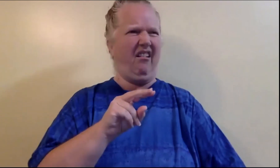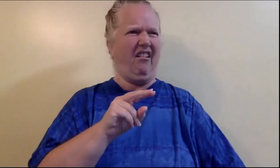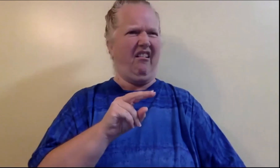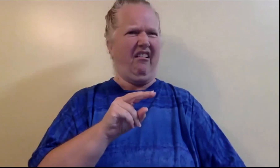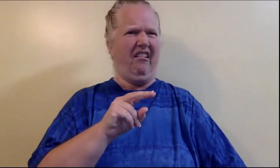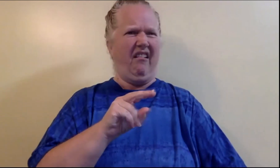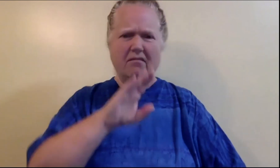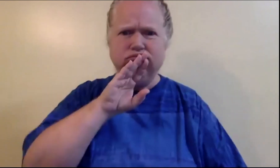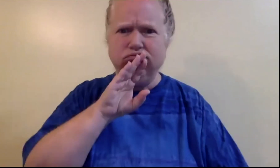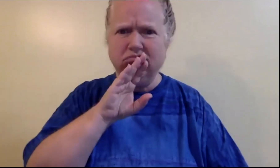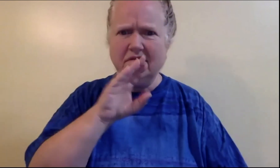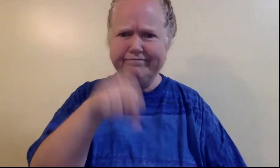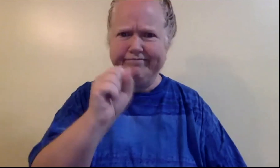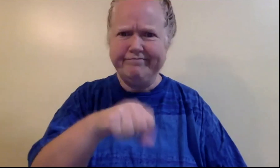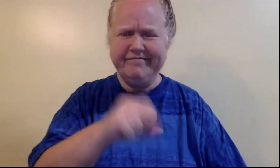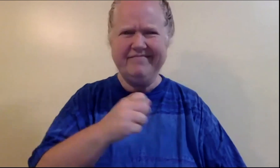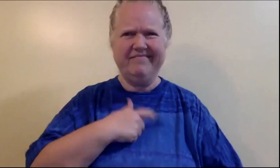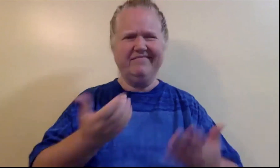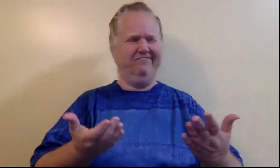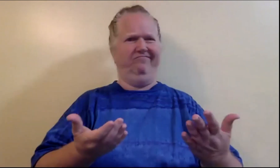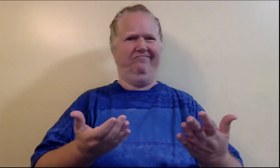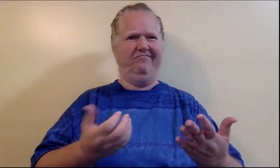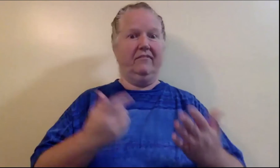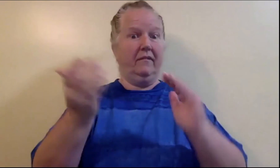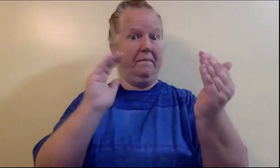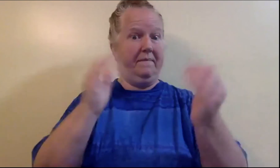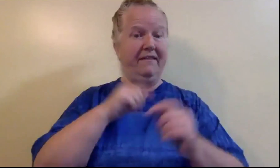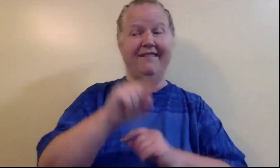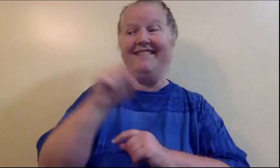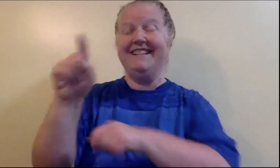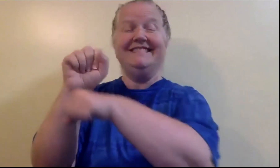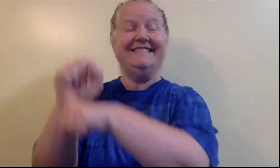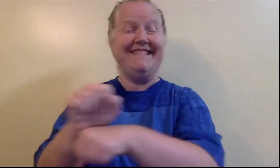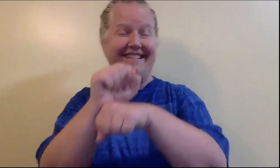At first, I thought it couldn't be true. But she is right.